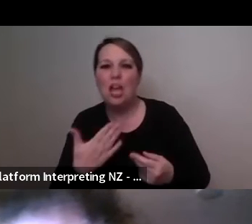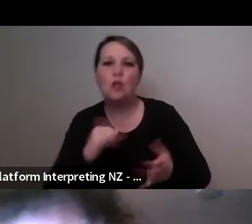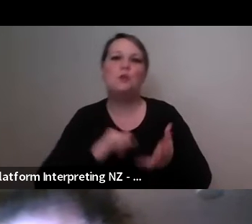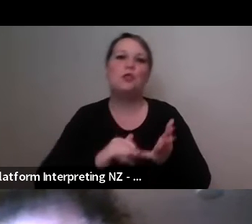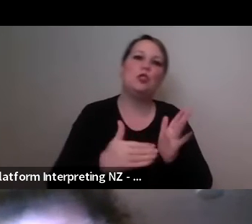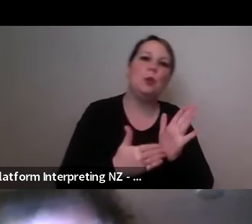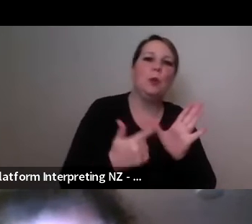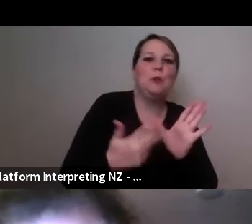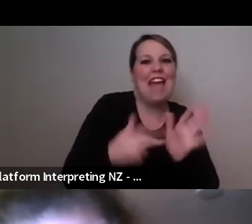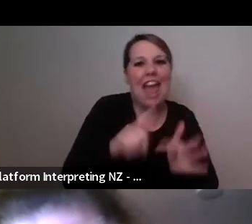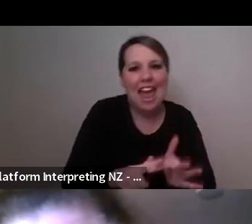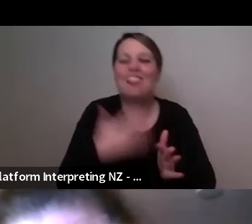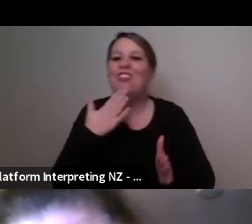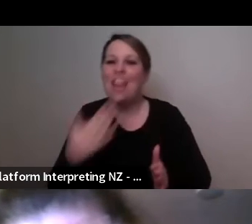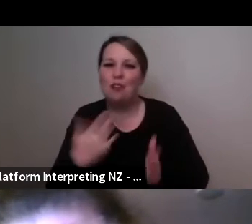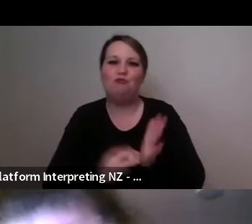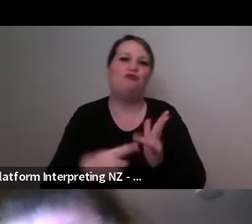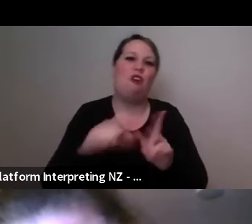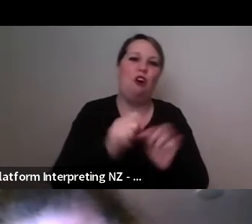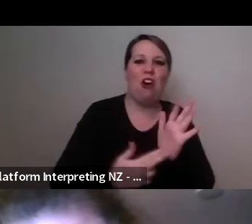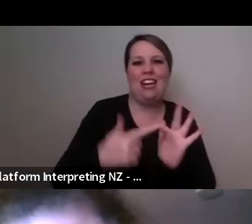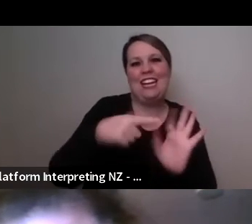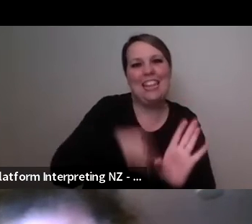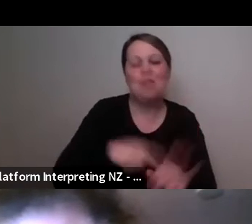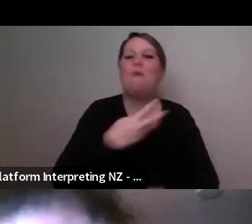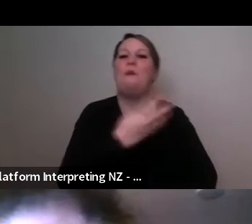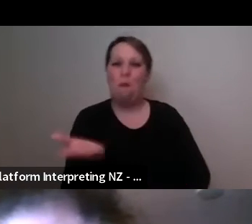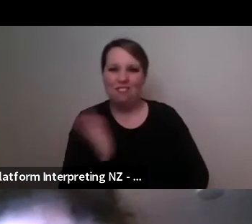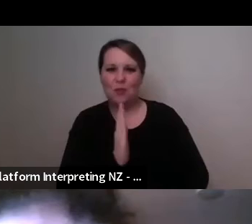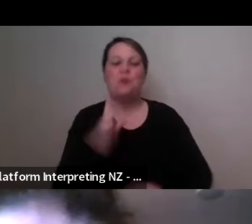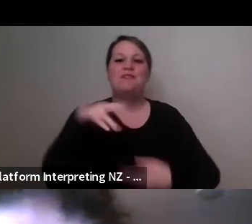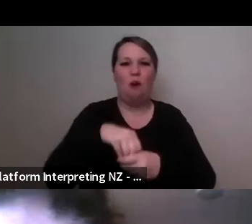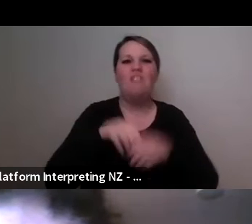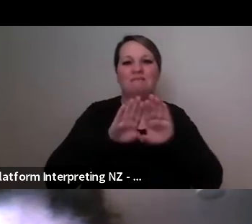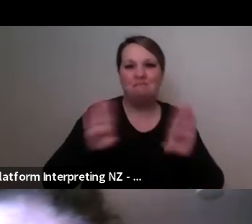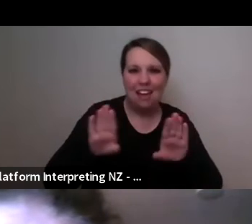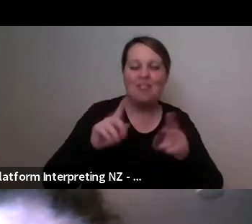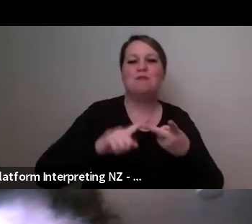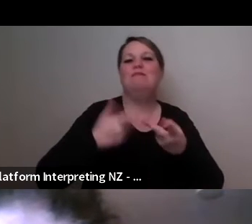Tuesday night or early on a Tuesday morning for you Marc, um we will be posting the recording of